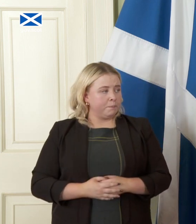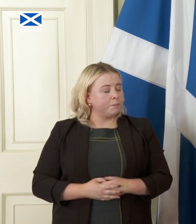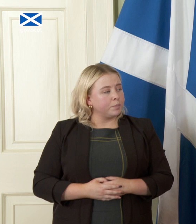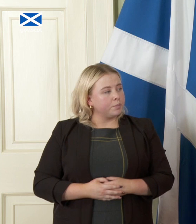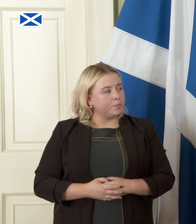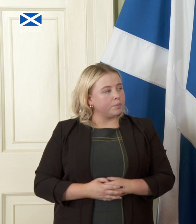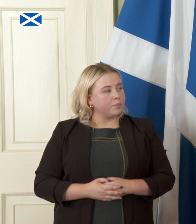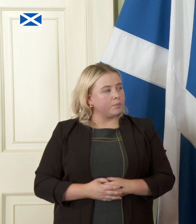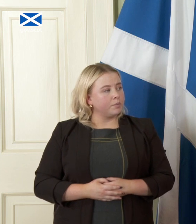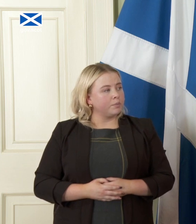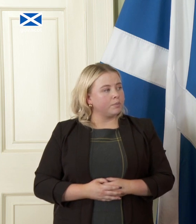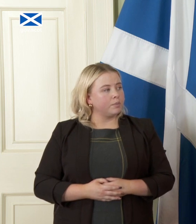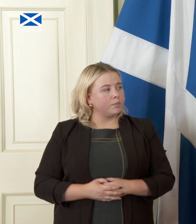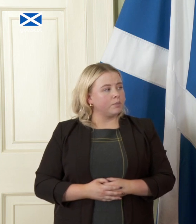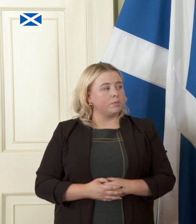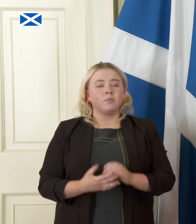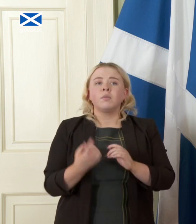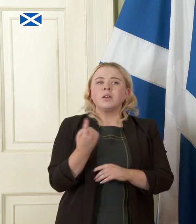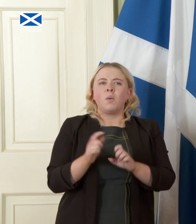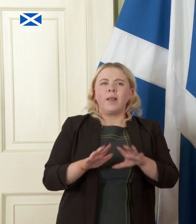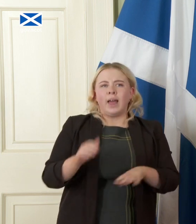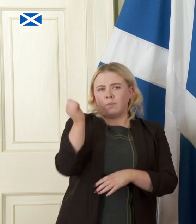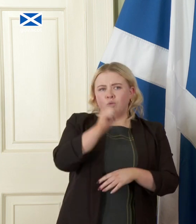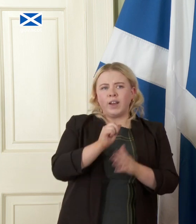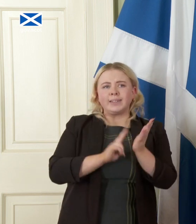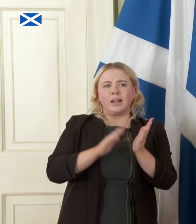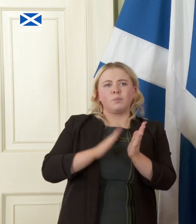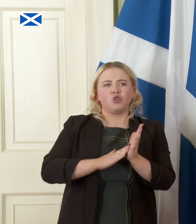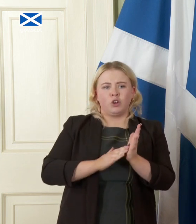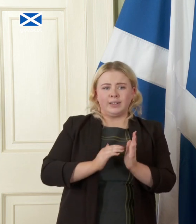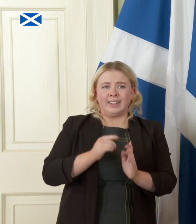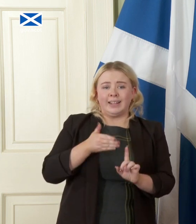that someone like Professor Nicola McEwen has identified there's 154 kilometers of border,